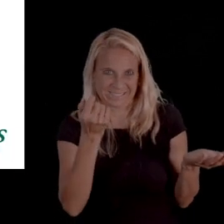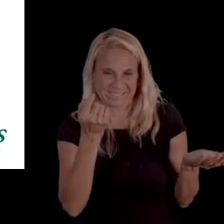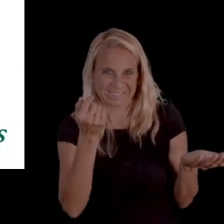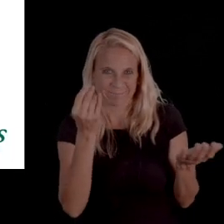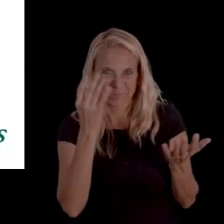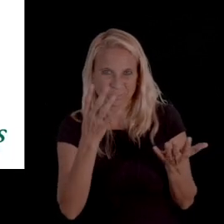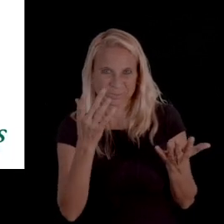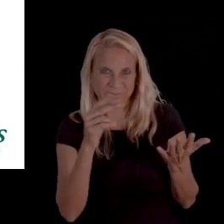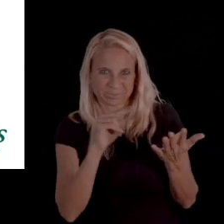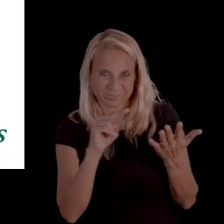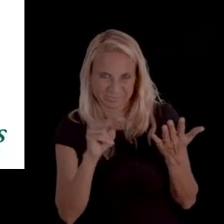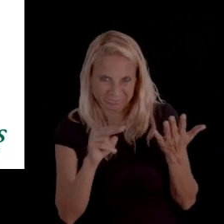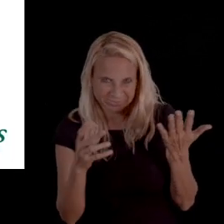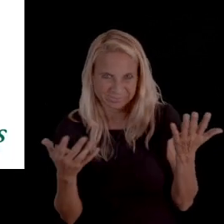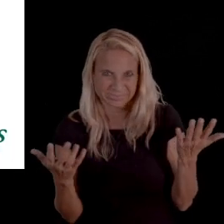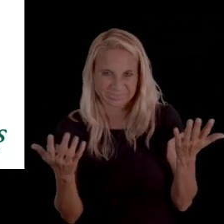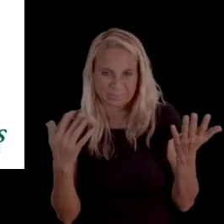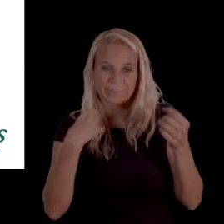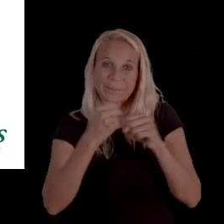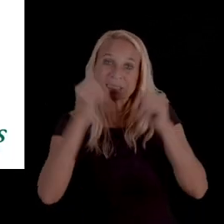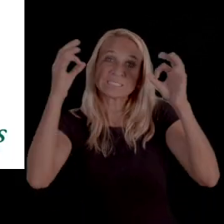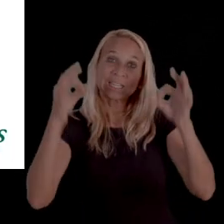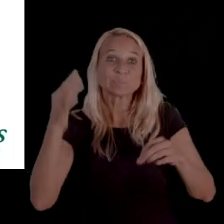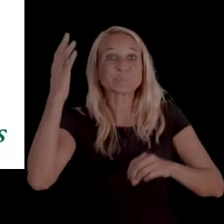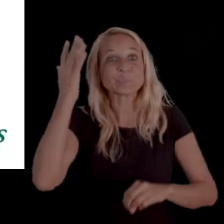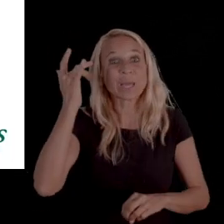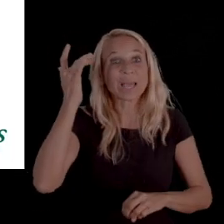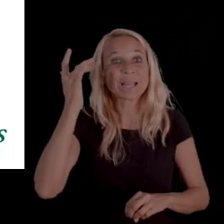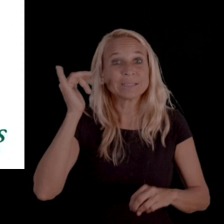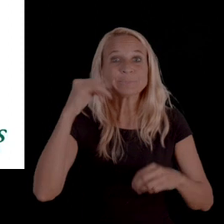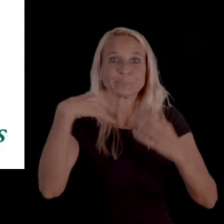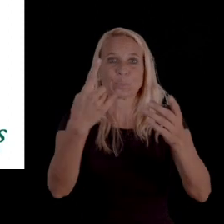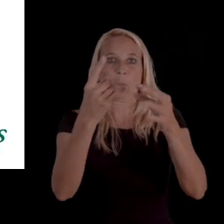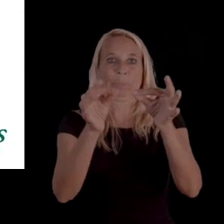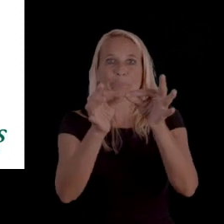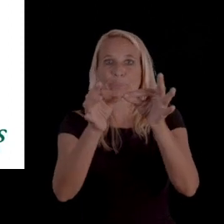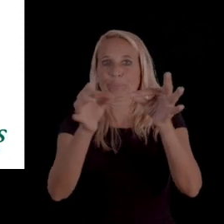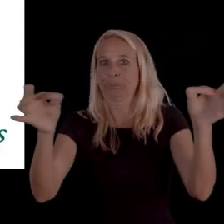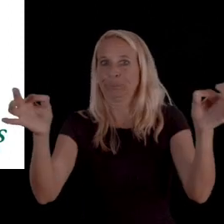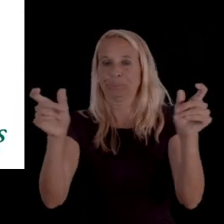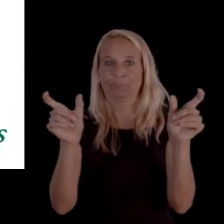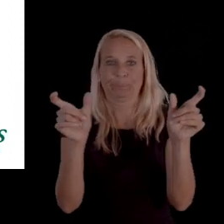as you'll see a little bit underneath when we made this decision because, they provide like one sentence